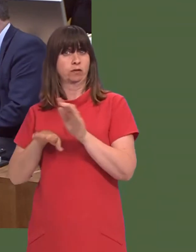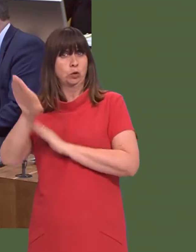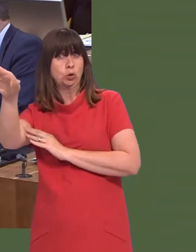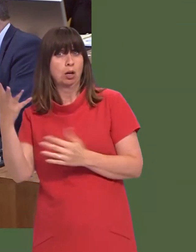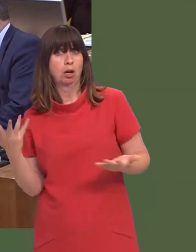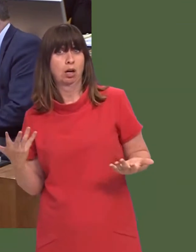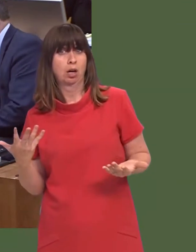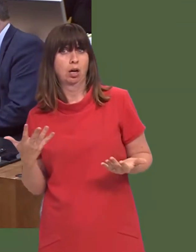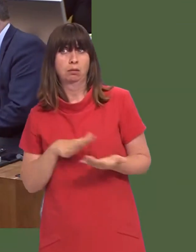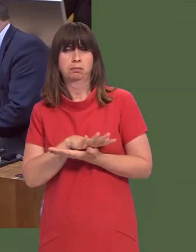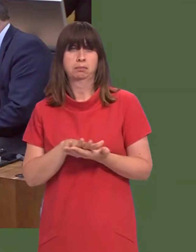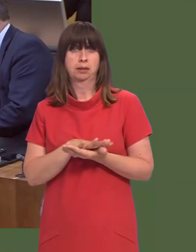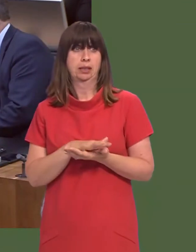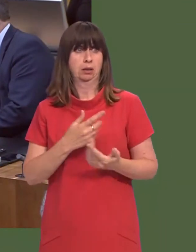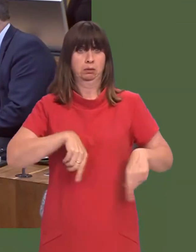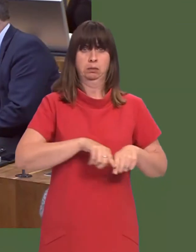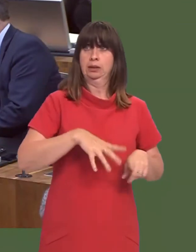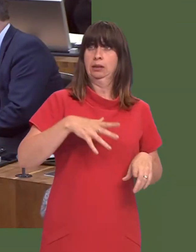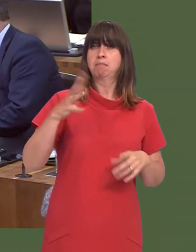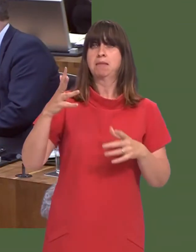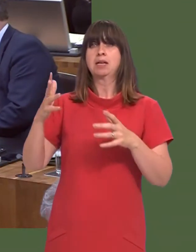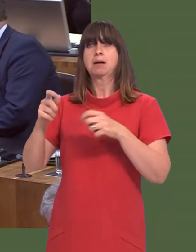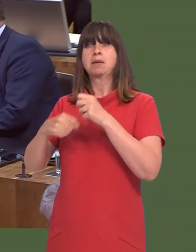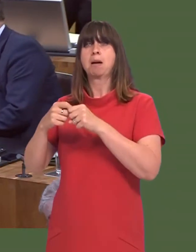It may mean nothing, but we don't know what that will mean in terms of other languages